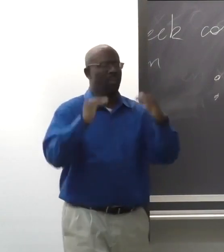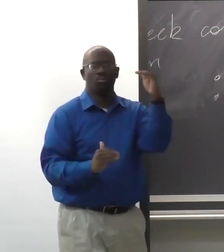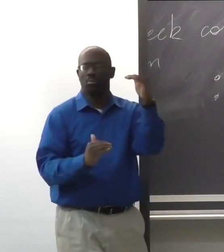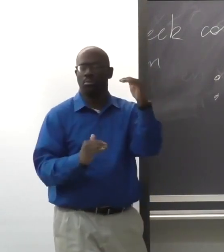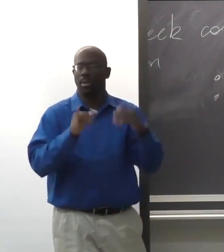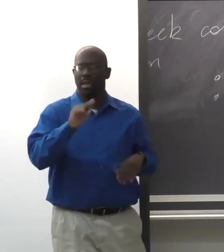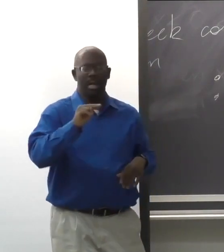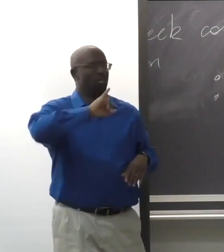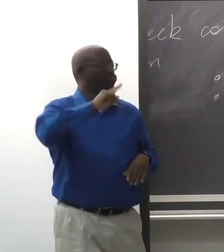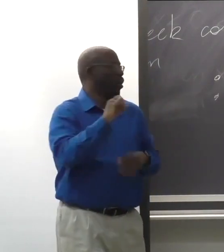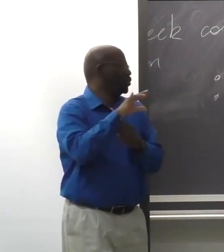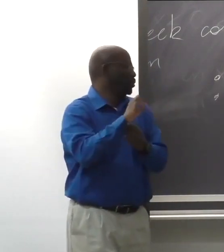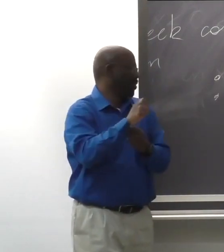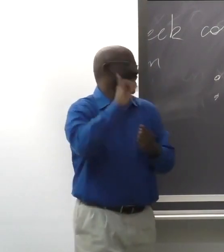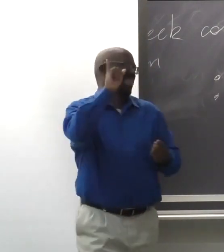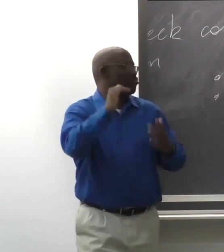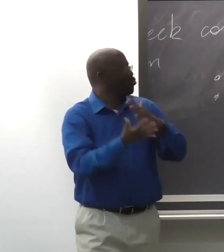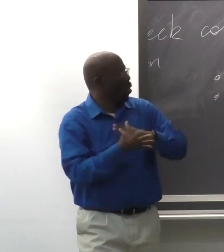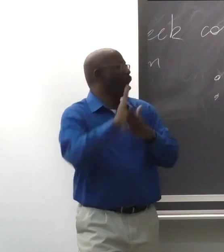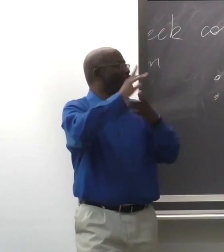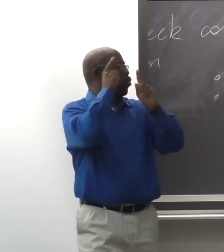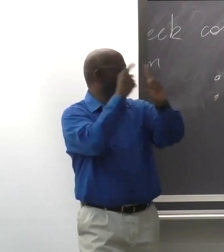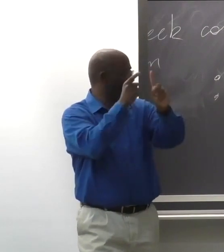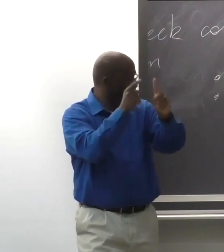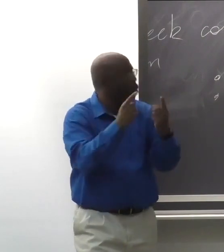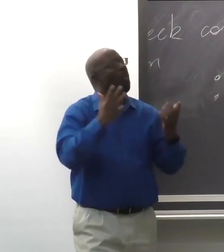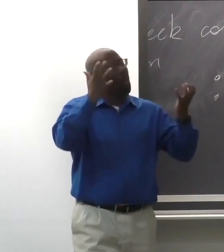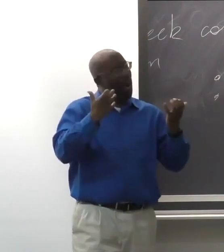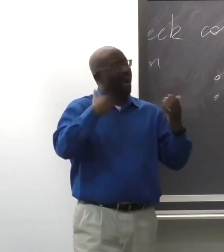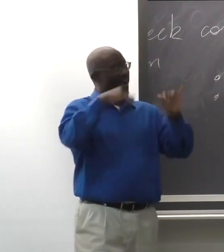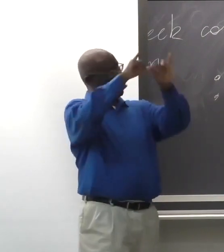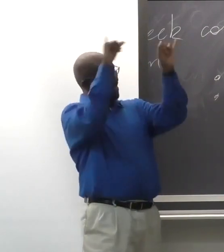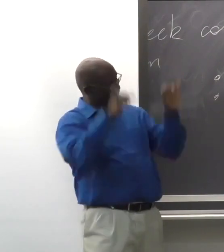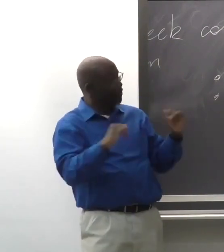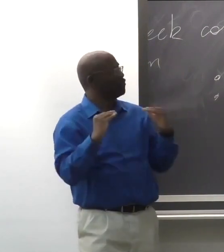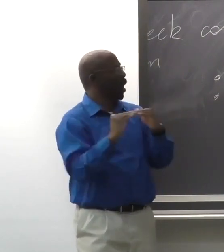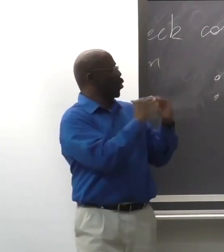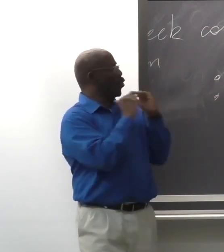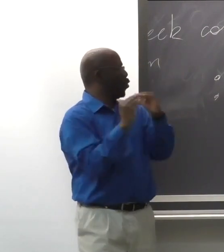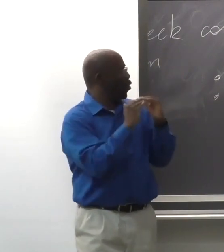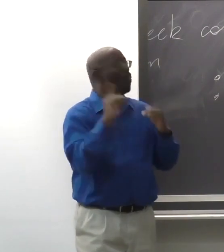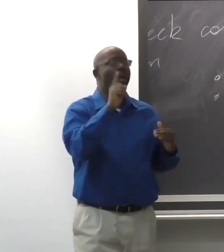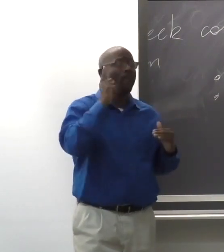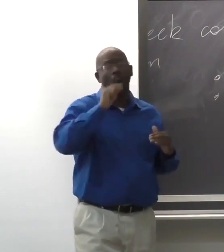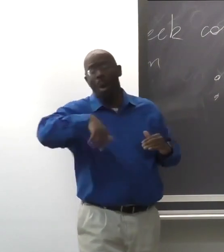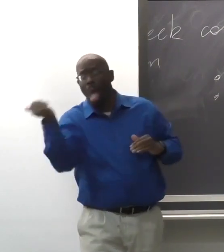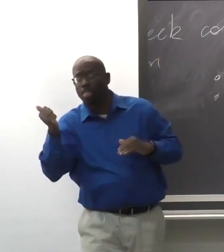to encourage that prejudice and inequality to make things more